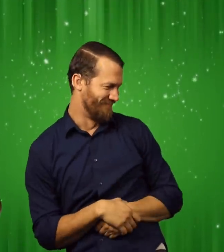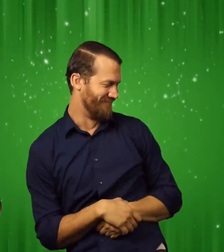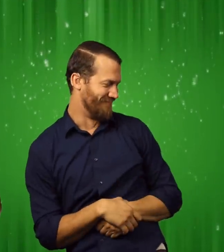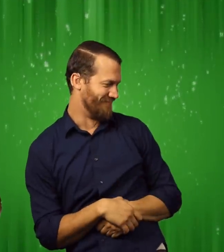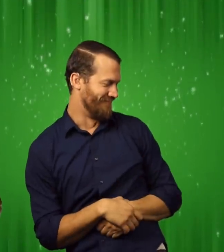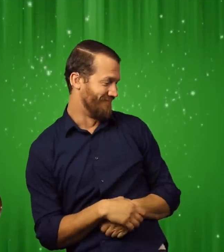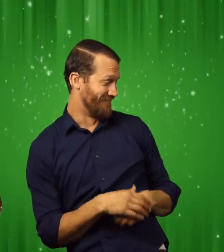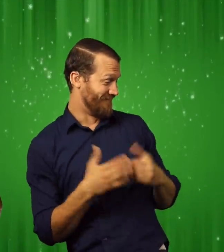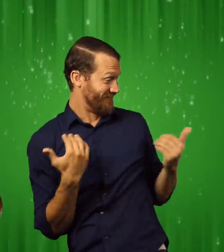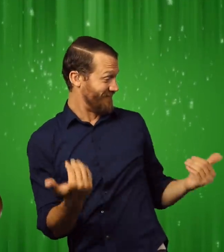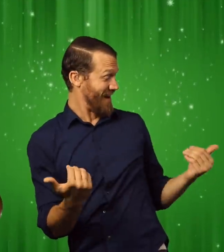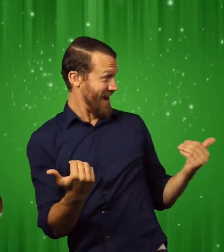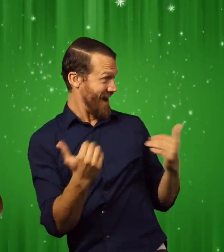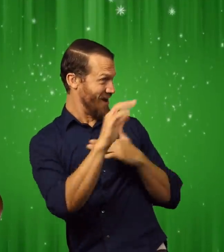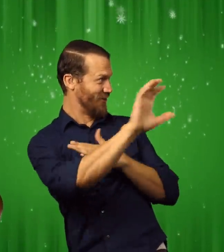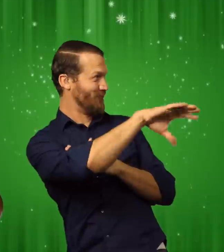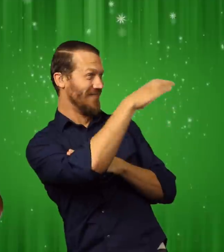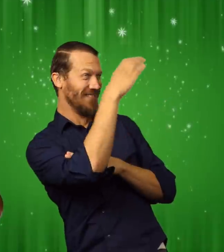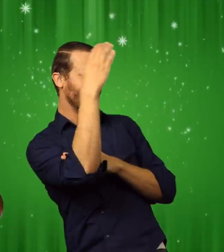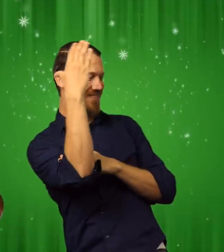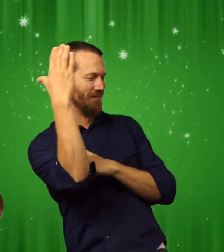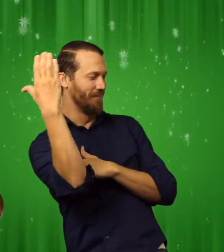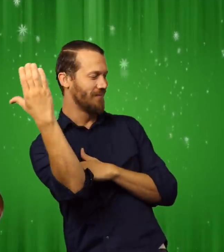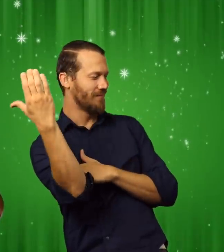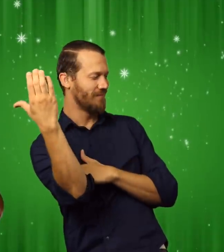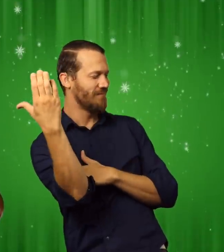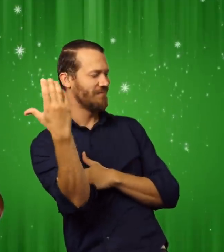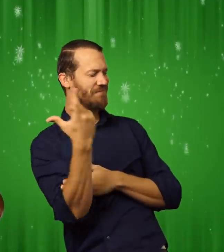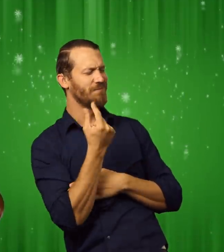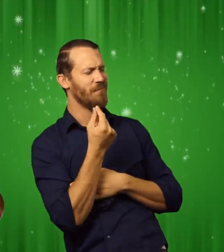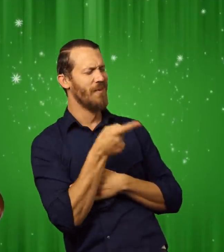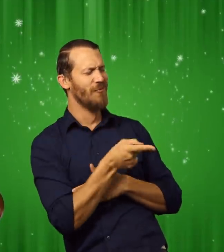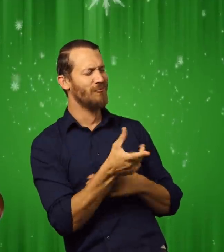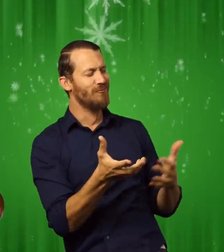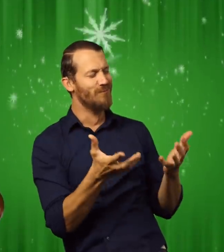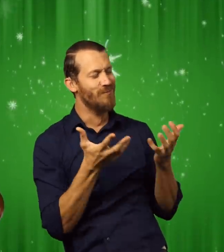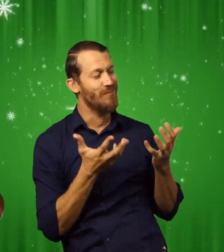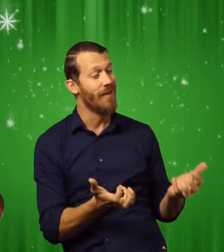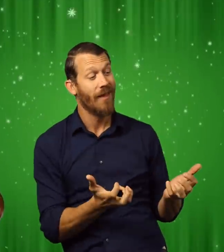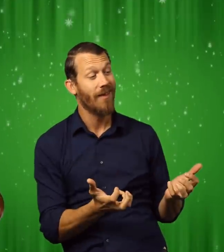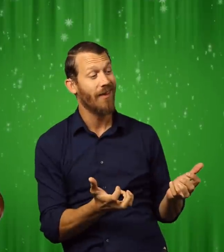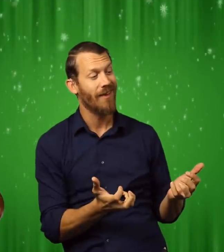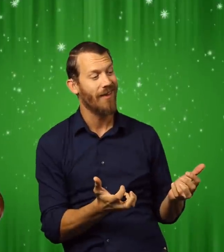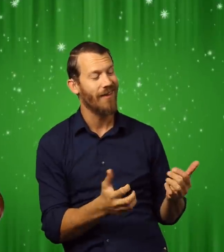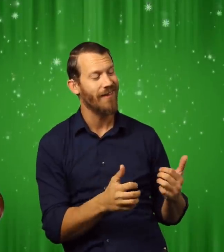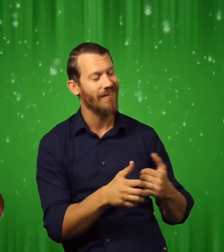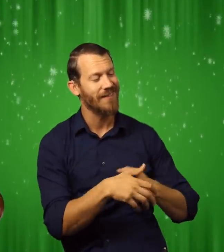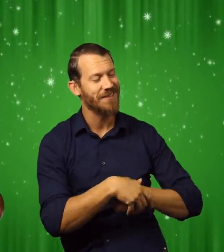I sat on Santa's knee and he asked, "Now, what would you like for Christmas?"